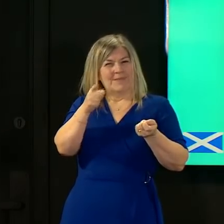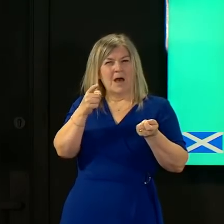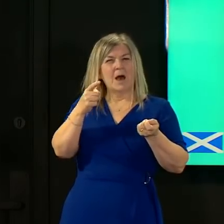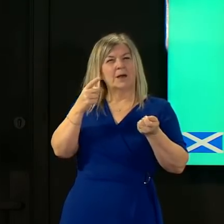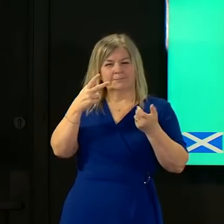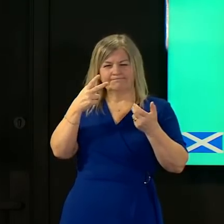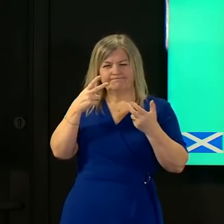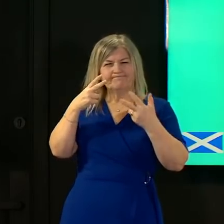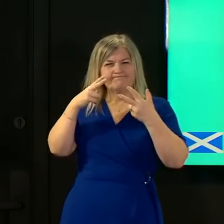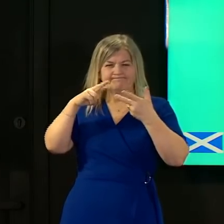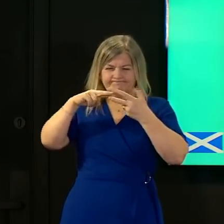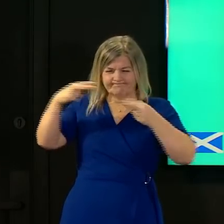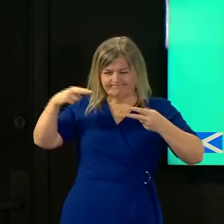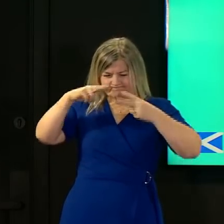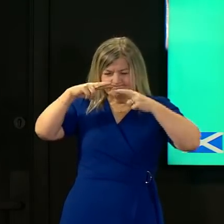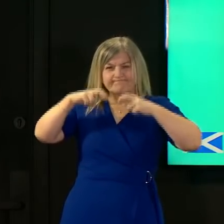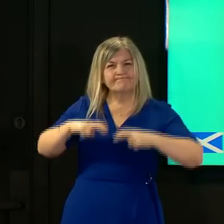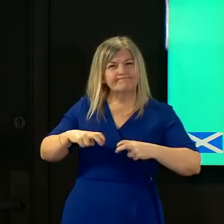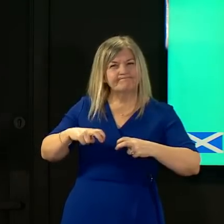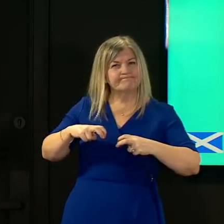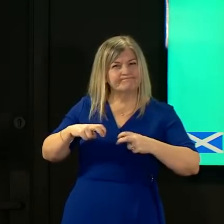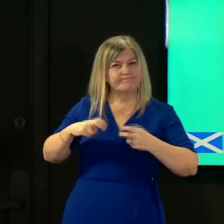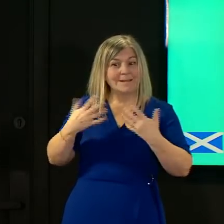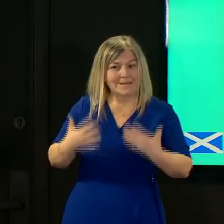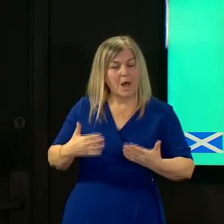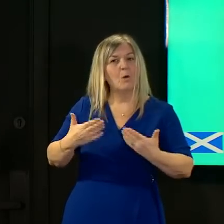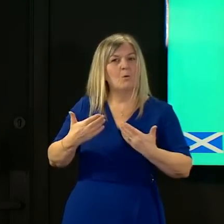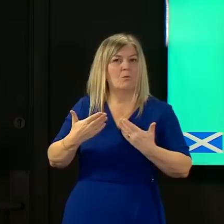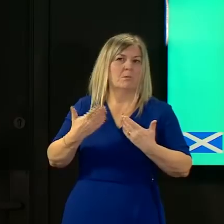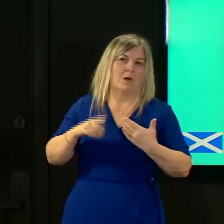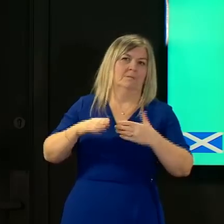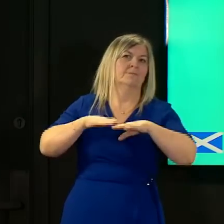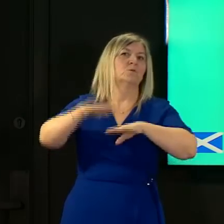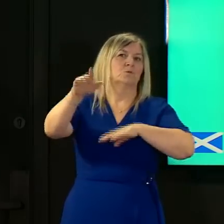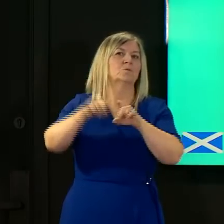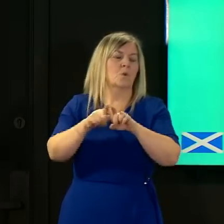to the degree that we will need in the future is currently in place and if not they will